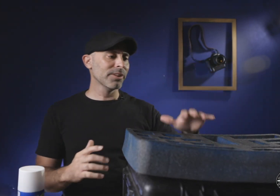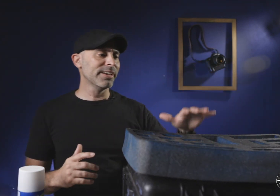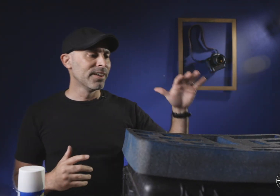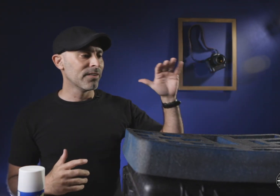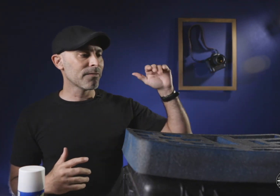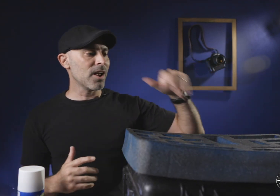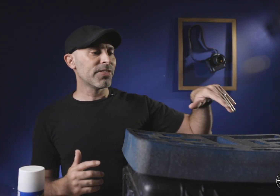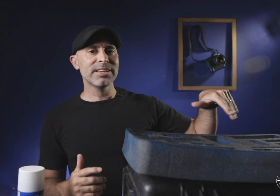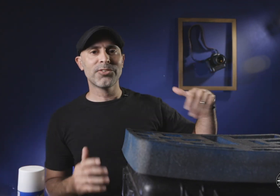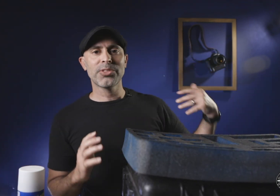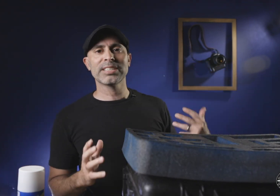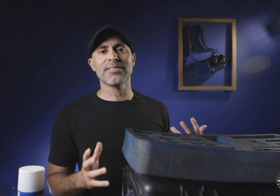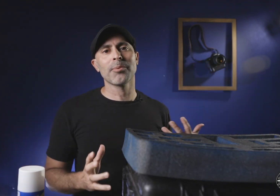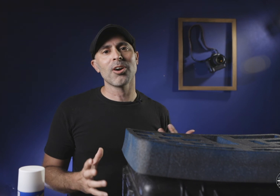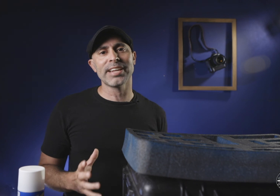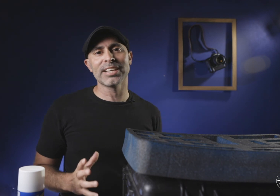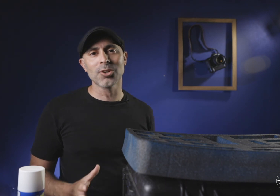really they're very few things that I've come across that I can still